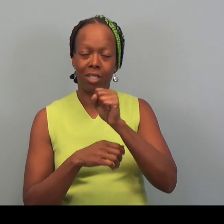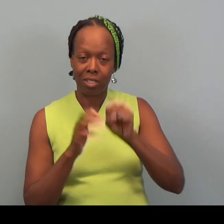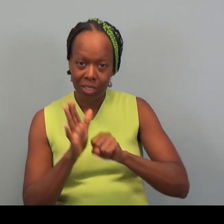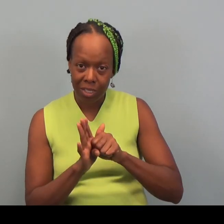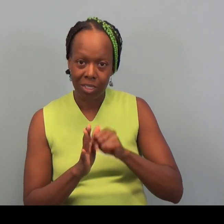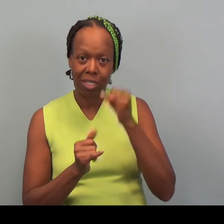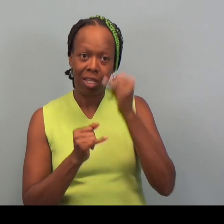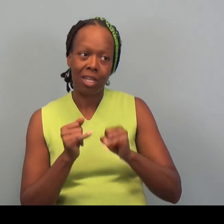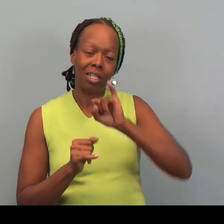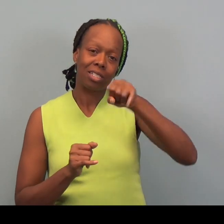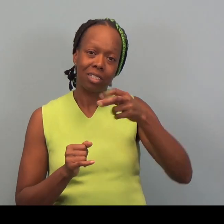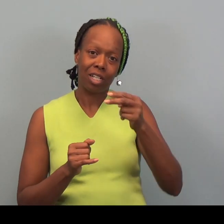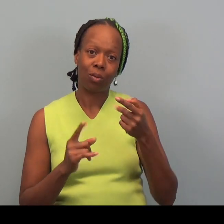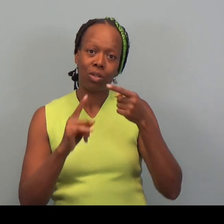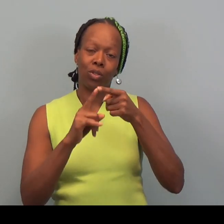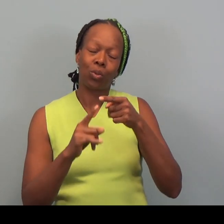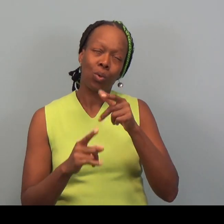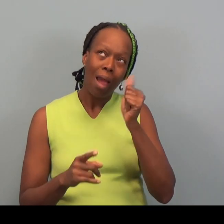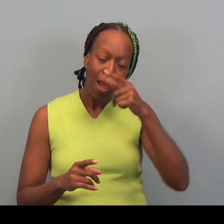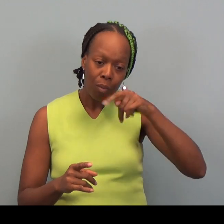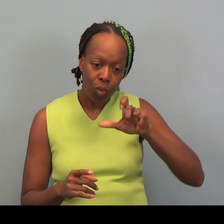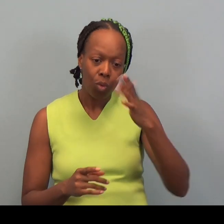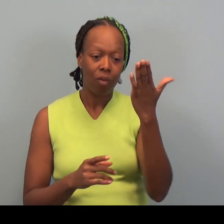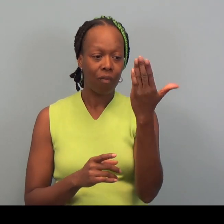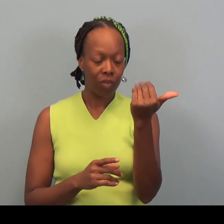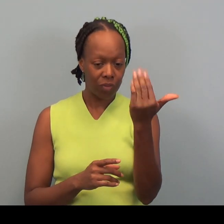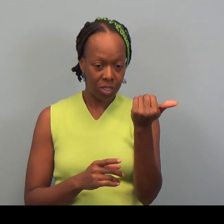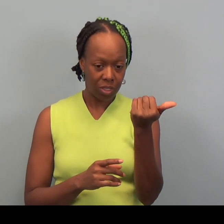You know, usually April 15th.